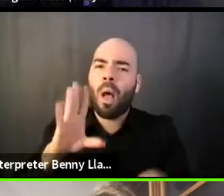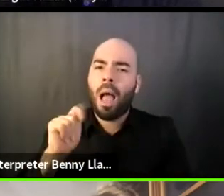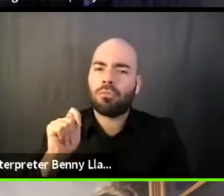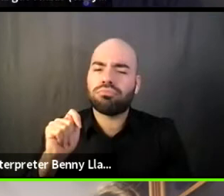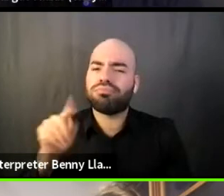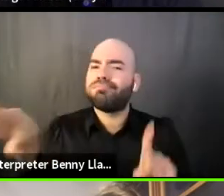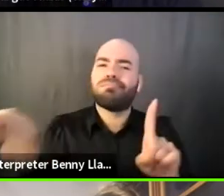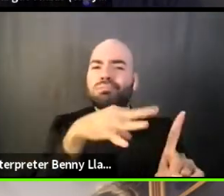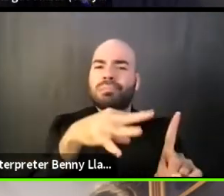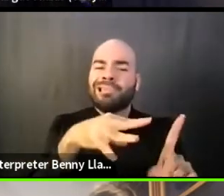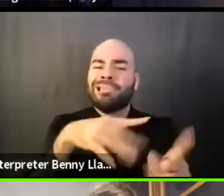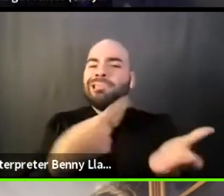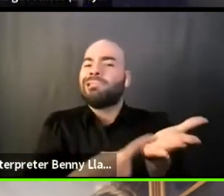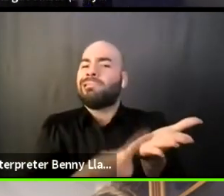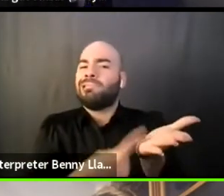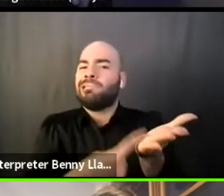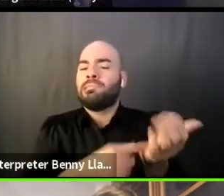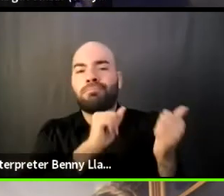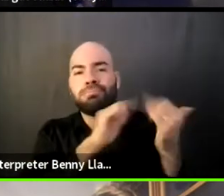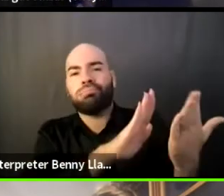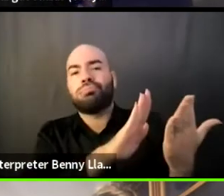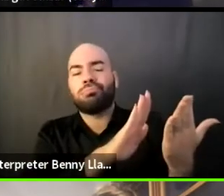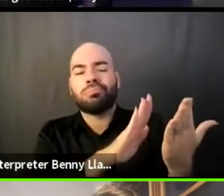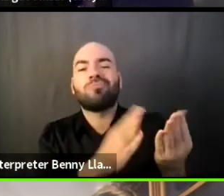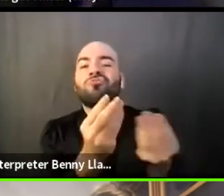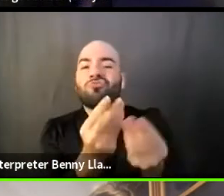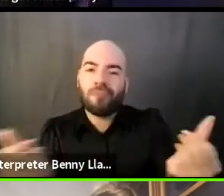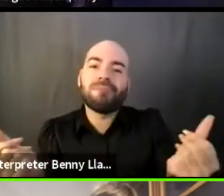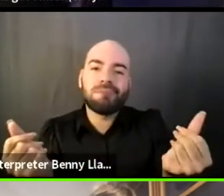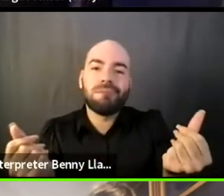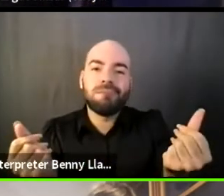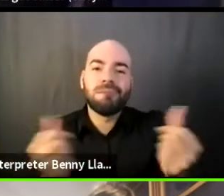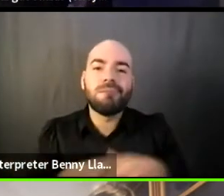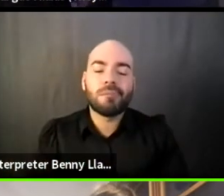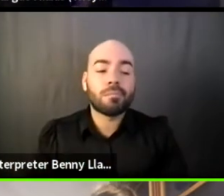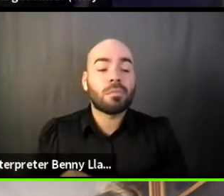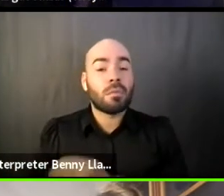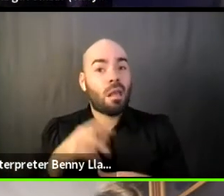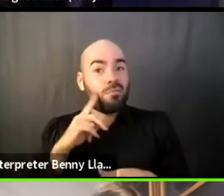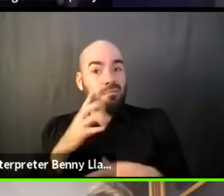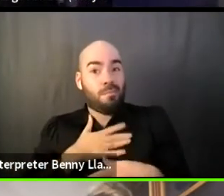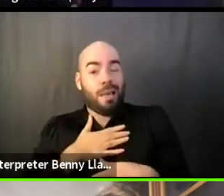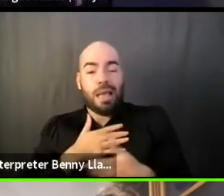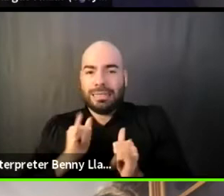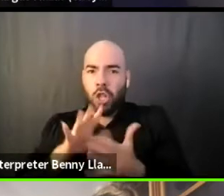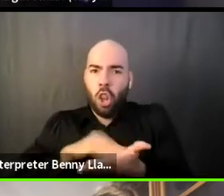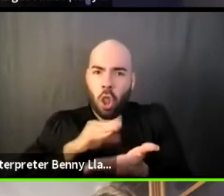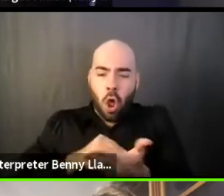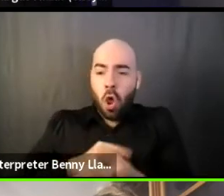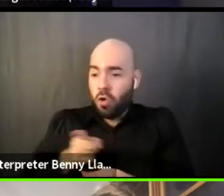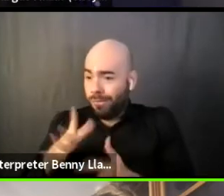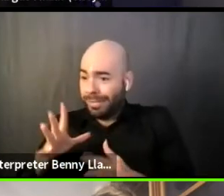is how to have those conversations with the folks who were harmed and then with the folks who caused that harm